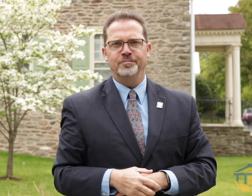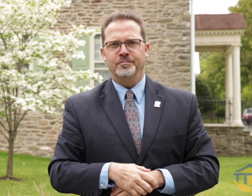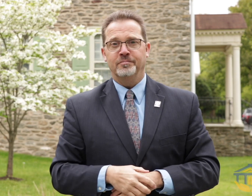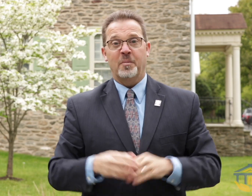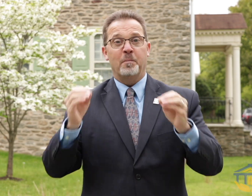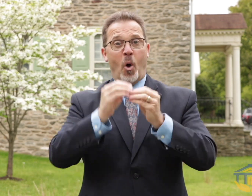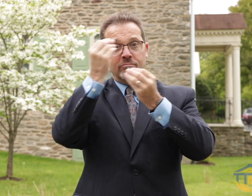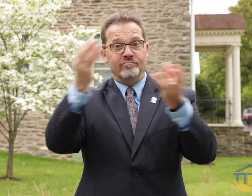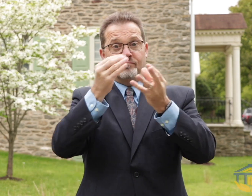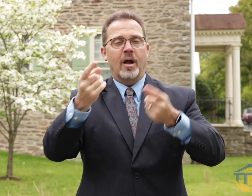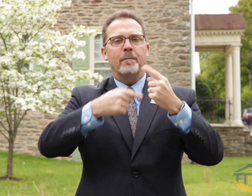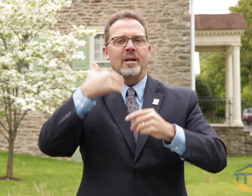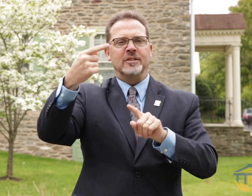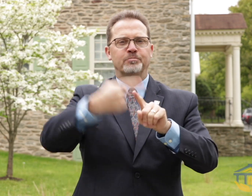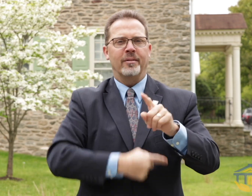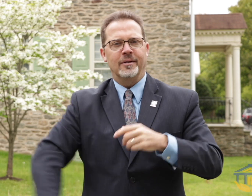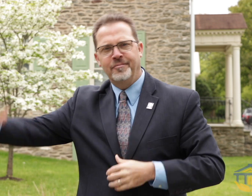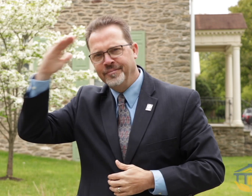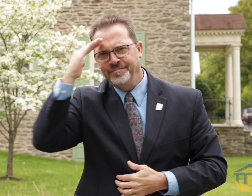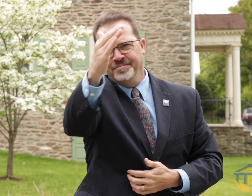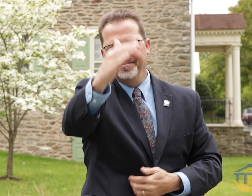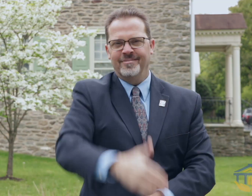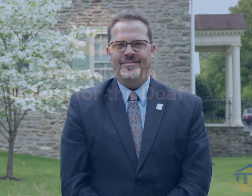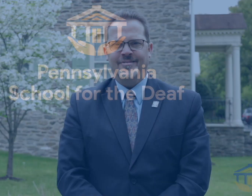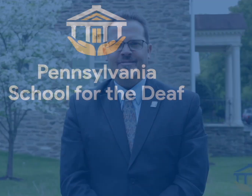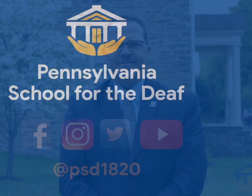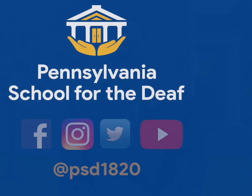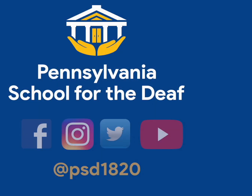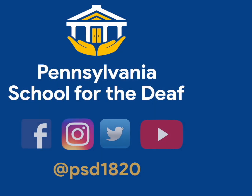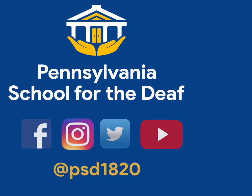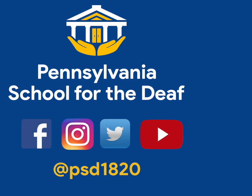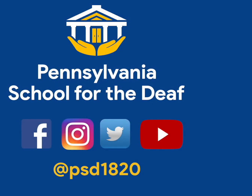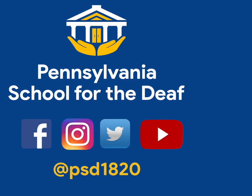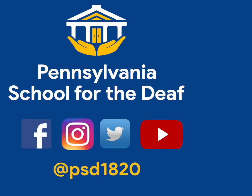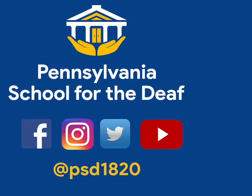the play a success. See you next month. Take care.